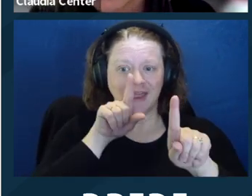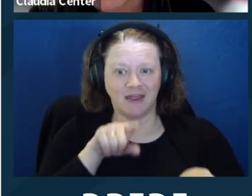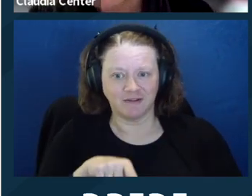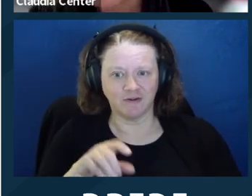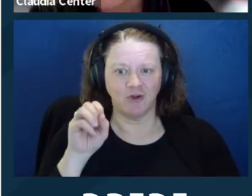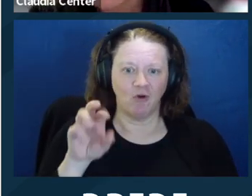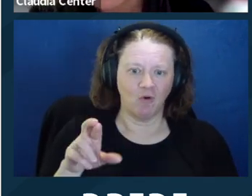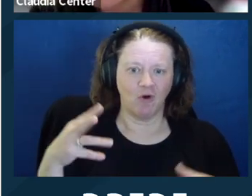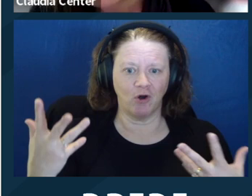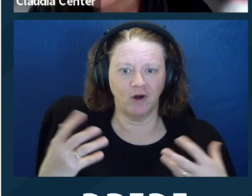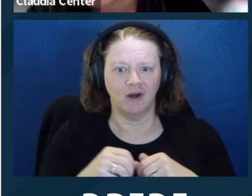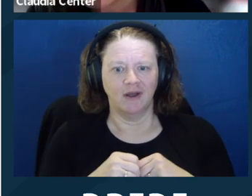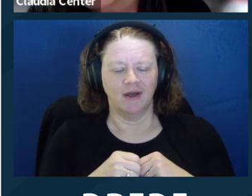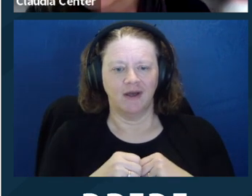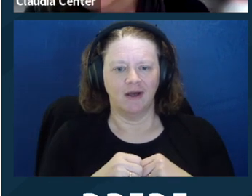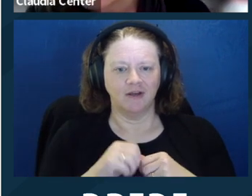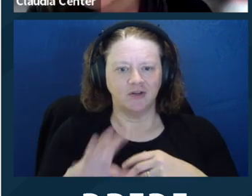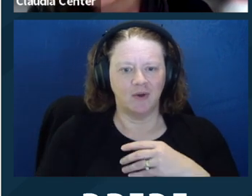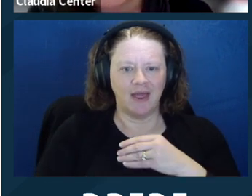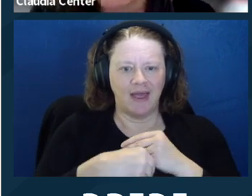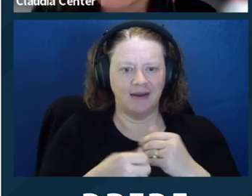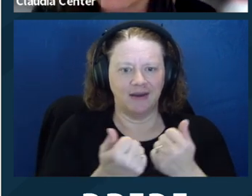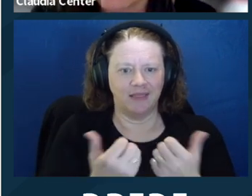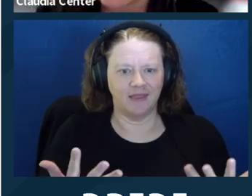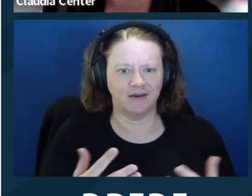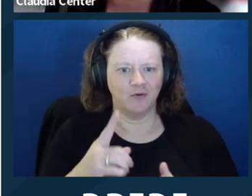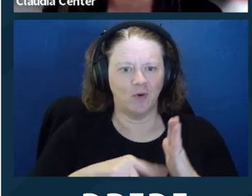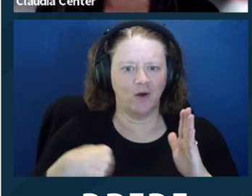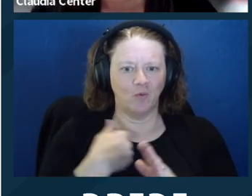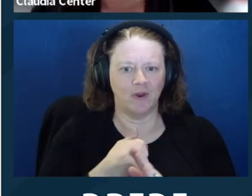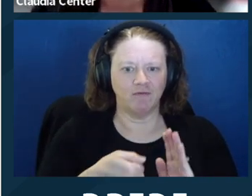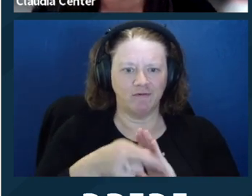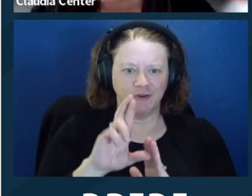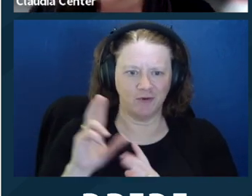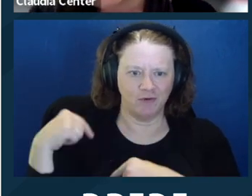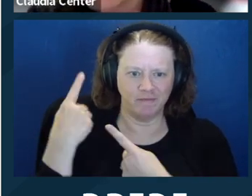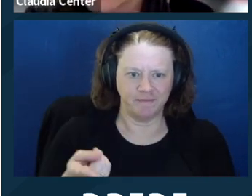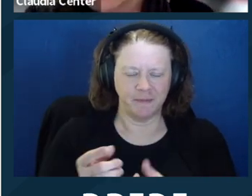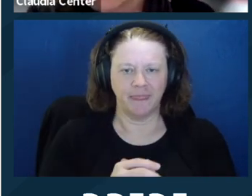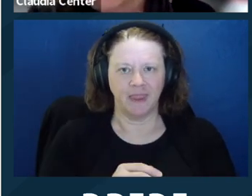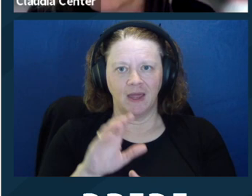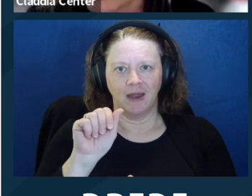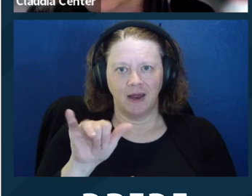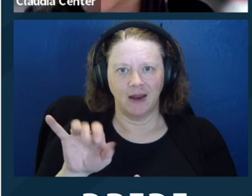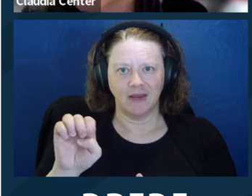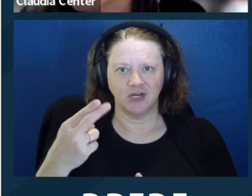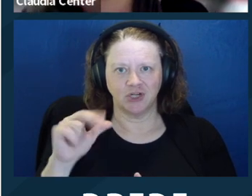Ayesha, I'll give you a chance to jump in here if there's anything during my remarks